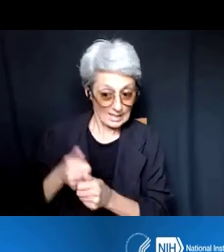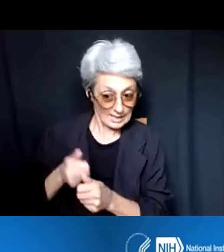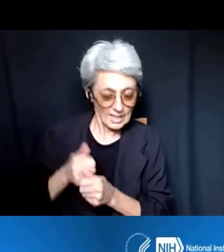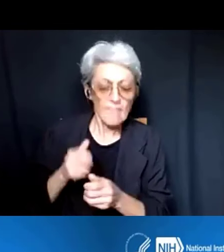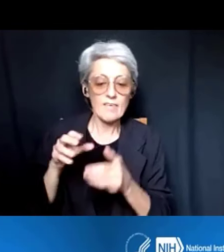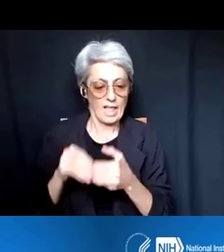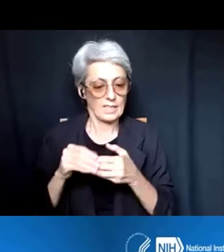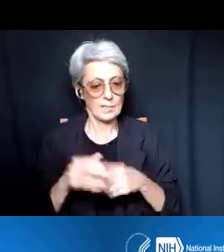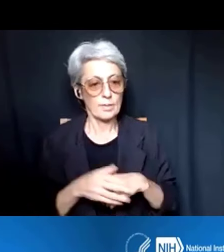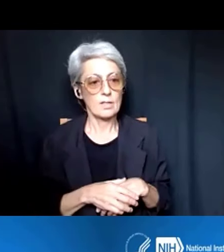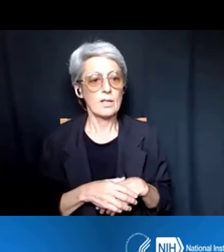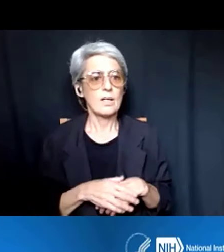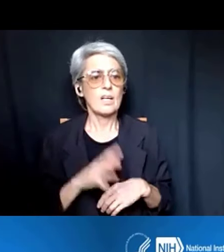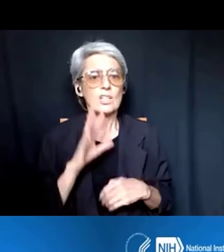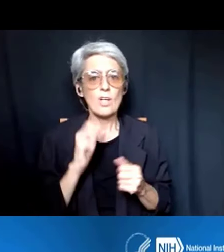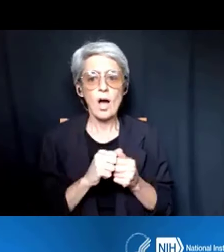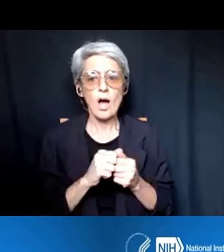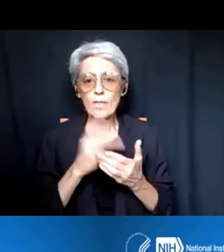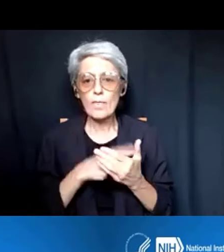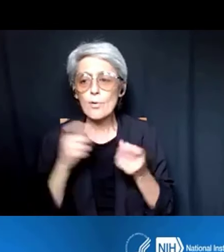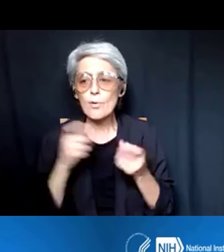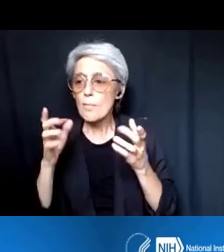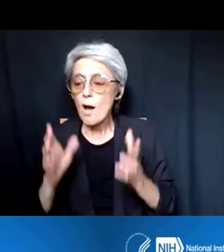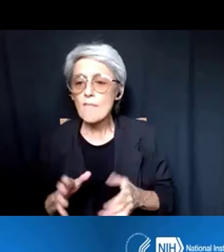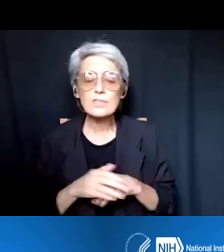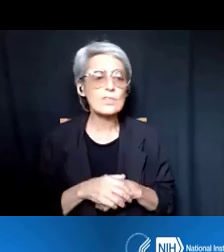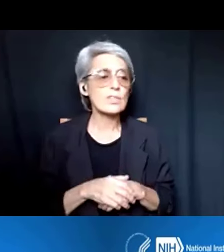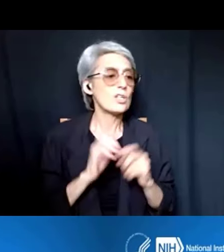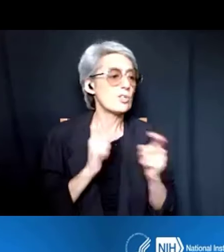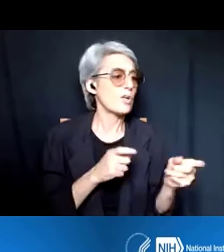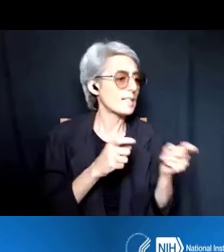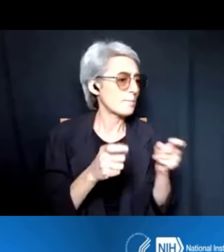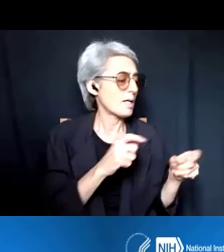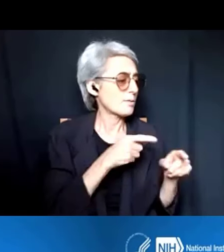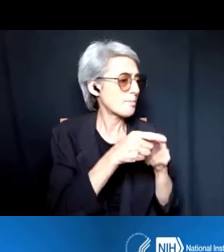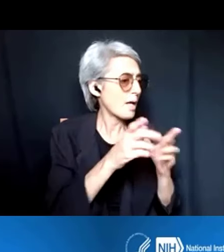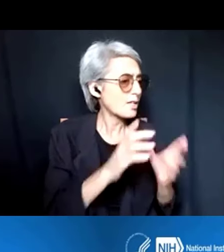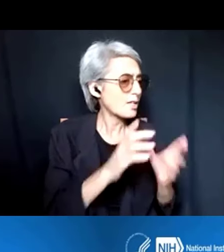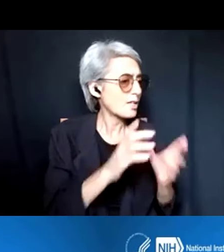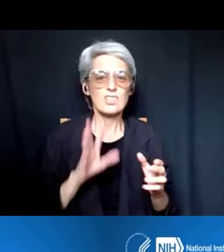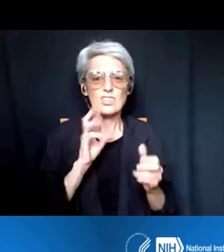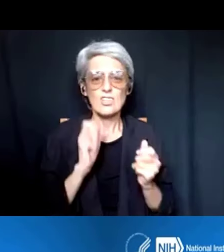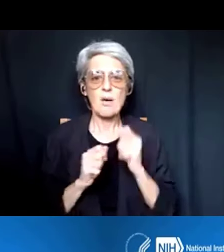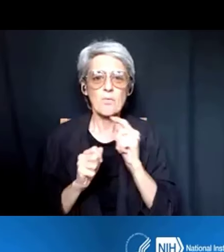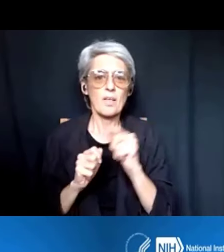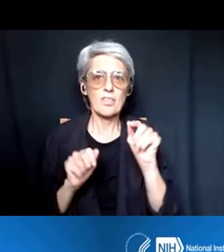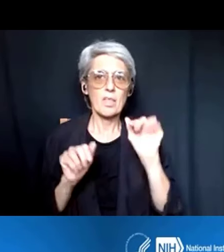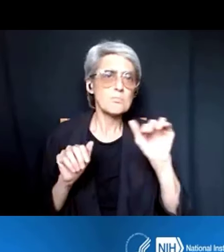talk to your Grants Management Specialist to see what, exactly, is the flexibility with regards to that.